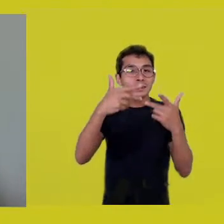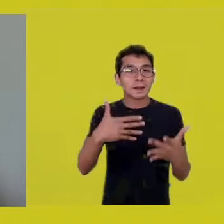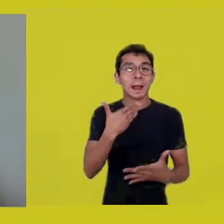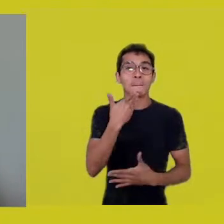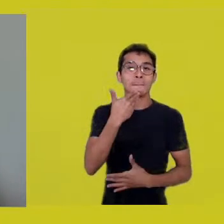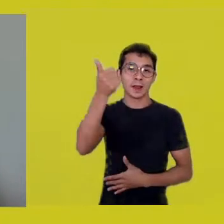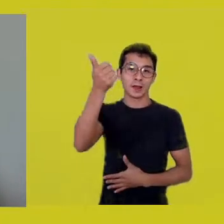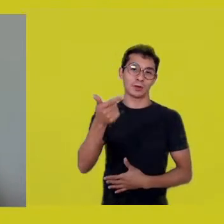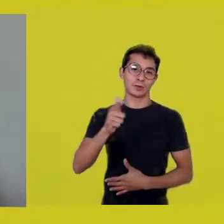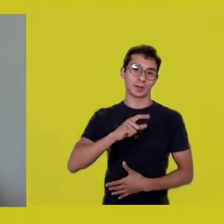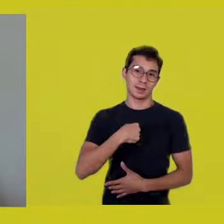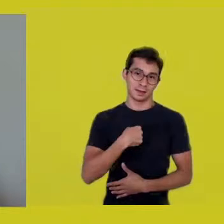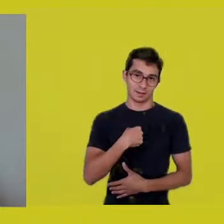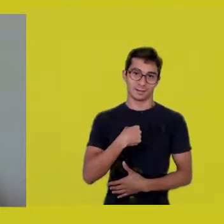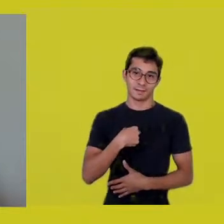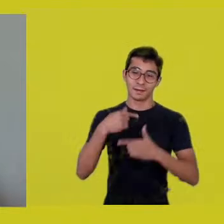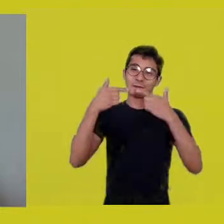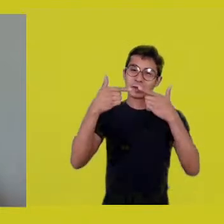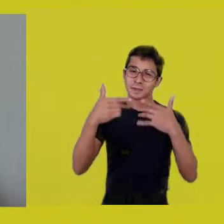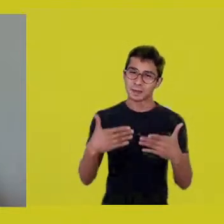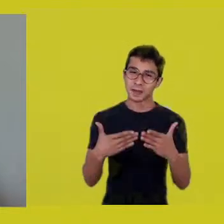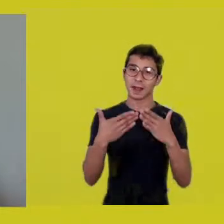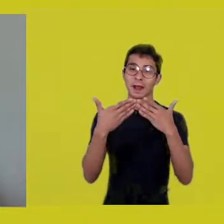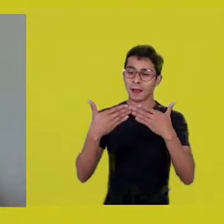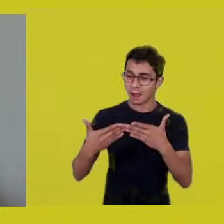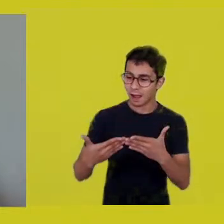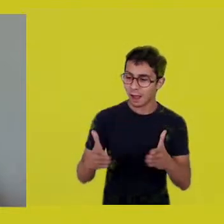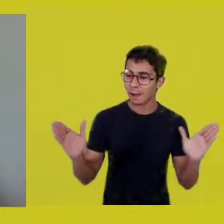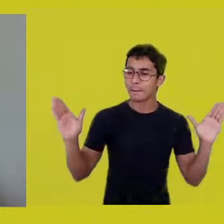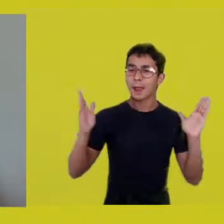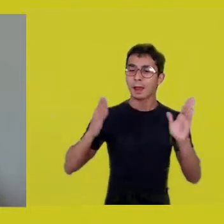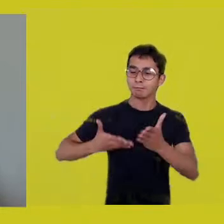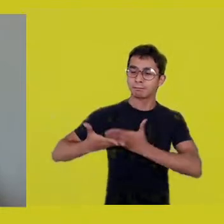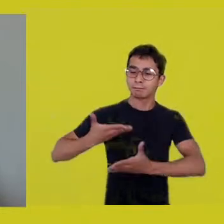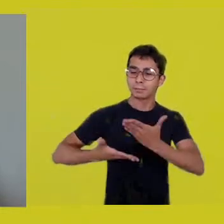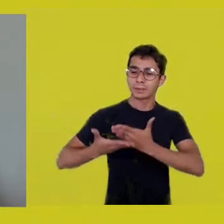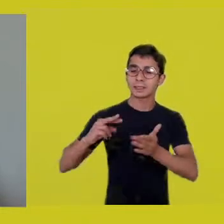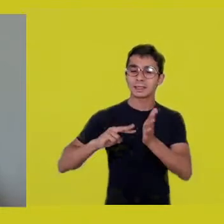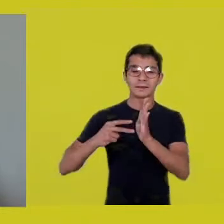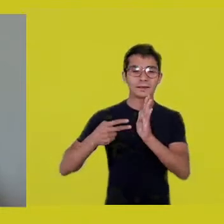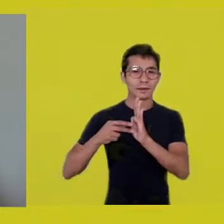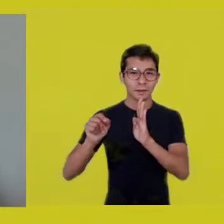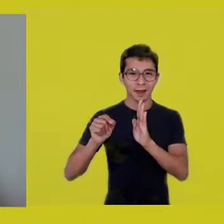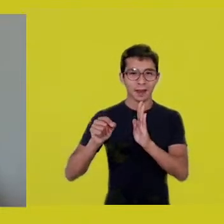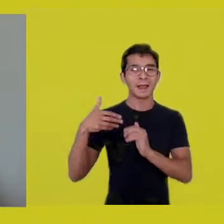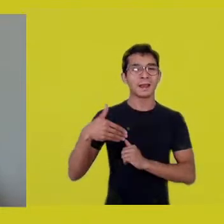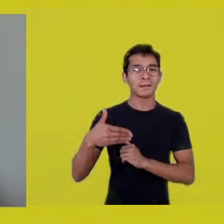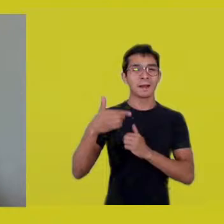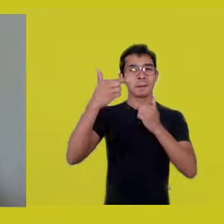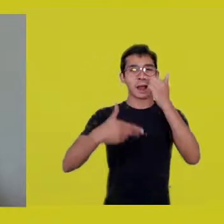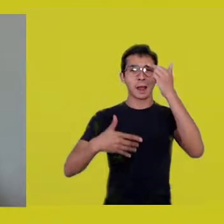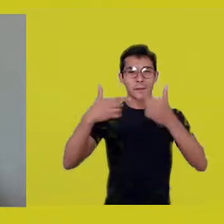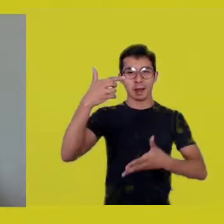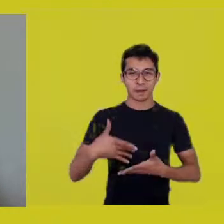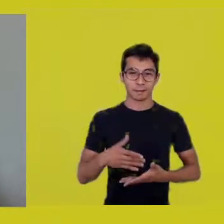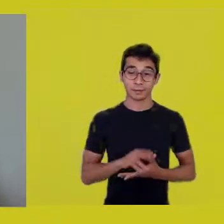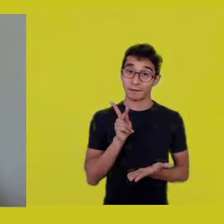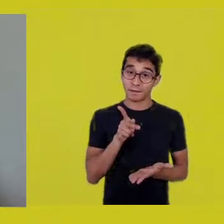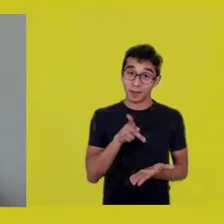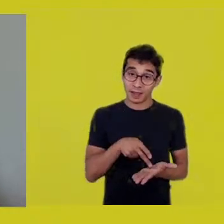So, actually, I won’t be long now, because it is a big privilege to me